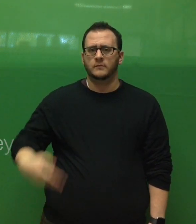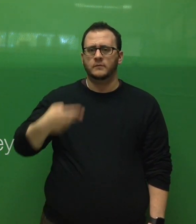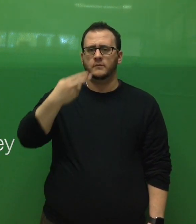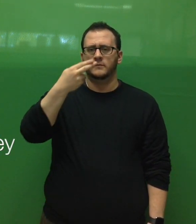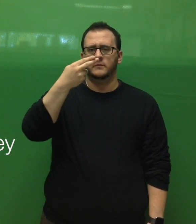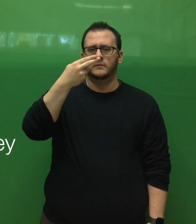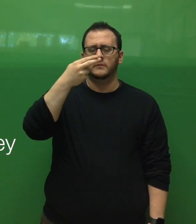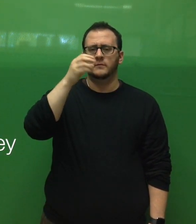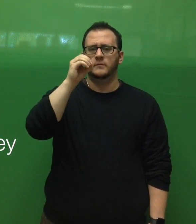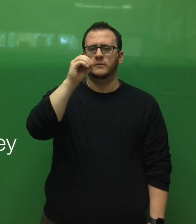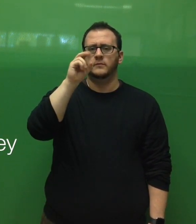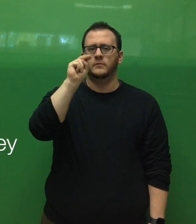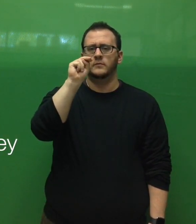honey